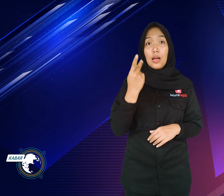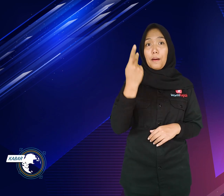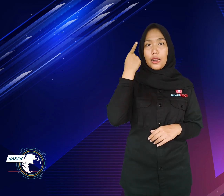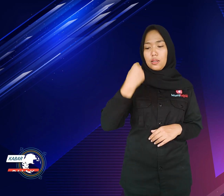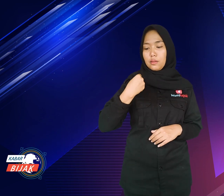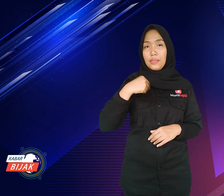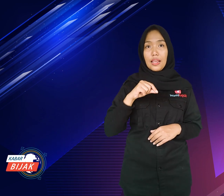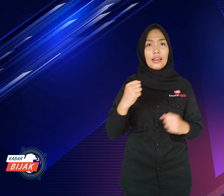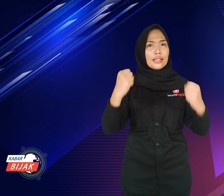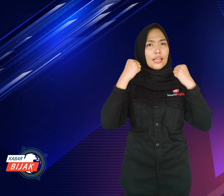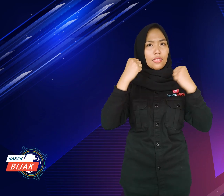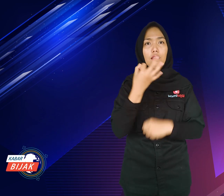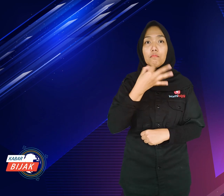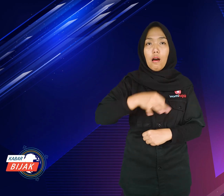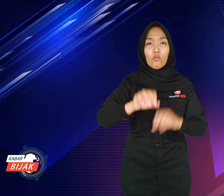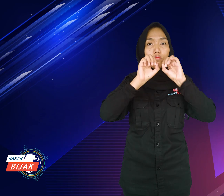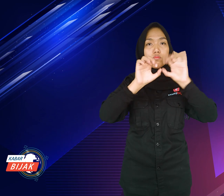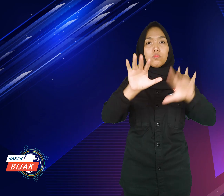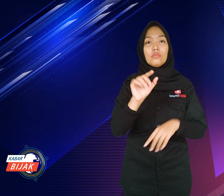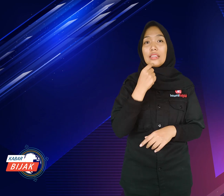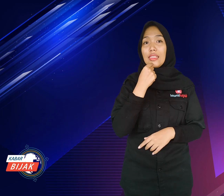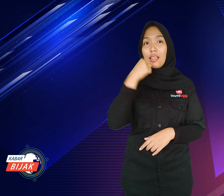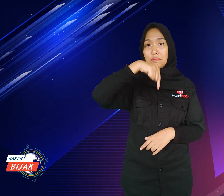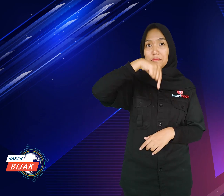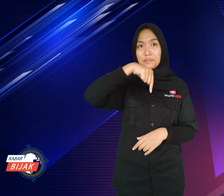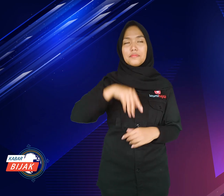Yesterday, Minister of Health inform about this.